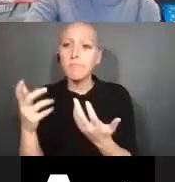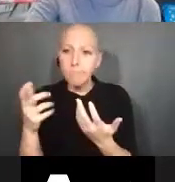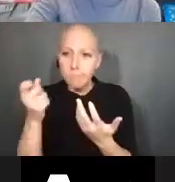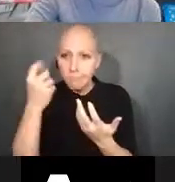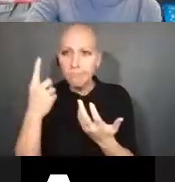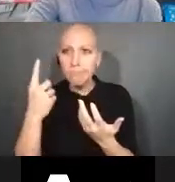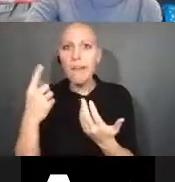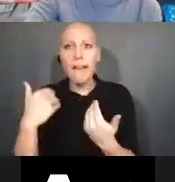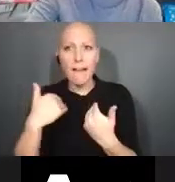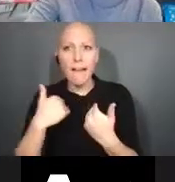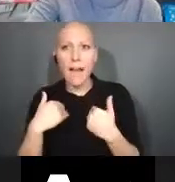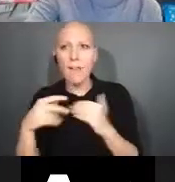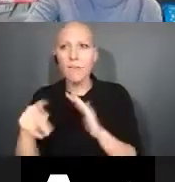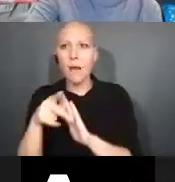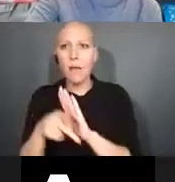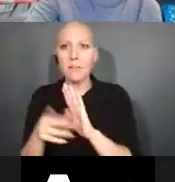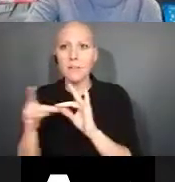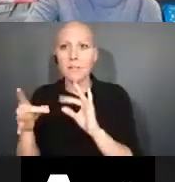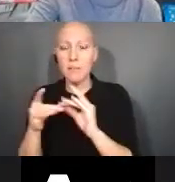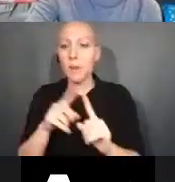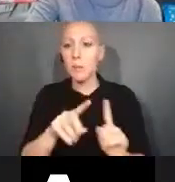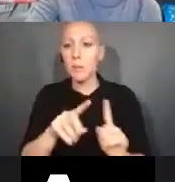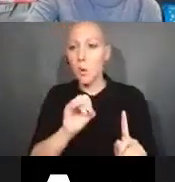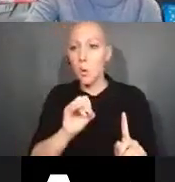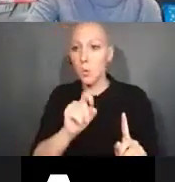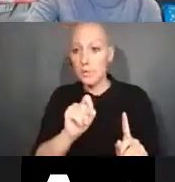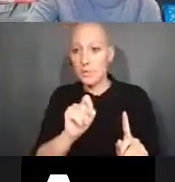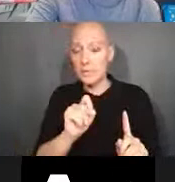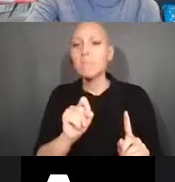those are definitely going to vary based on the terms and conditions of the agreement.